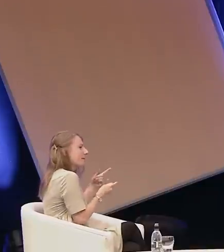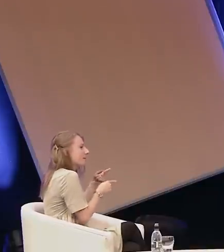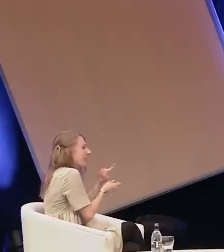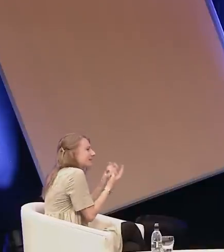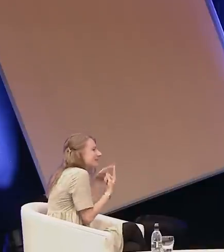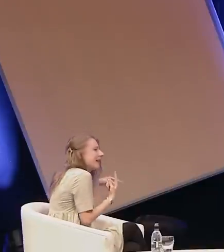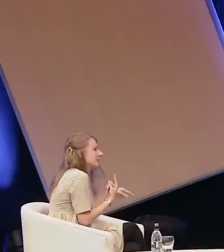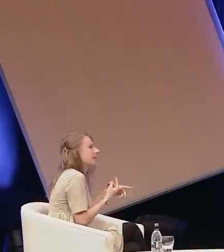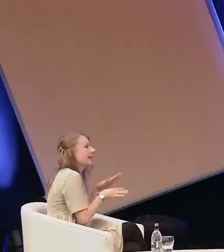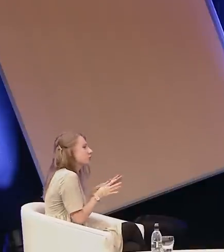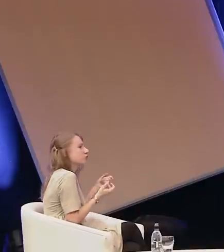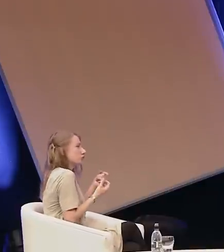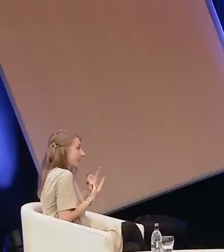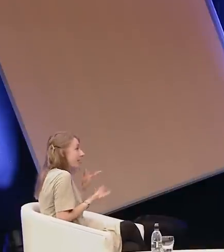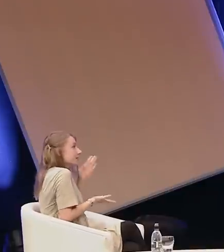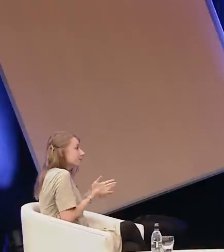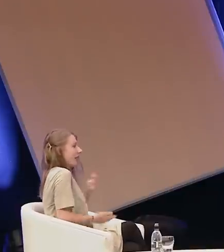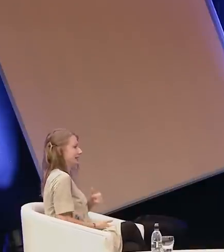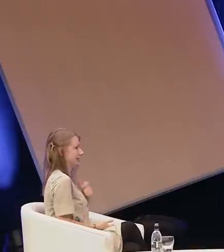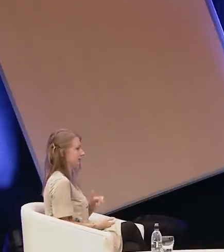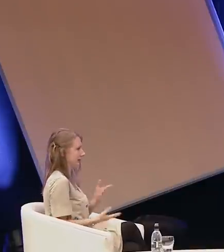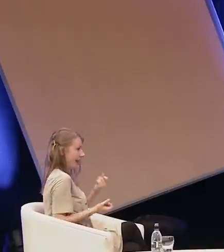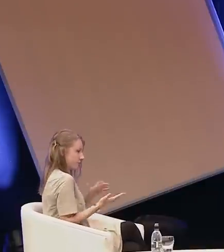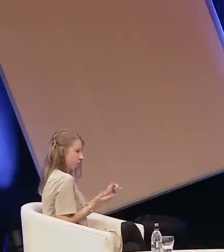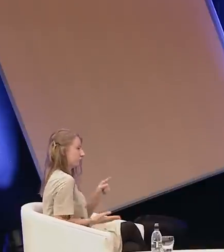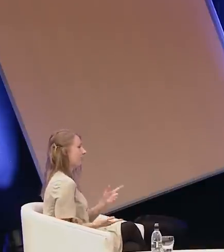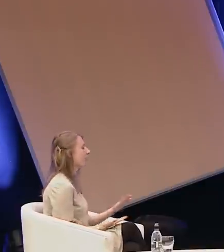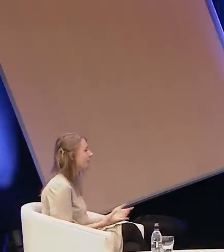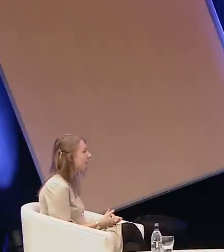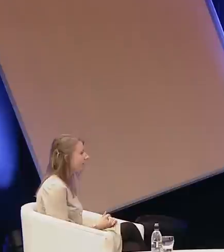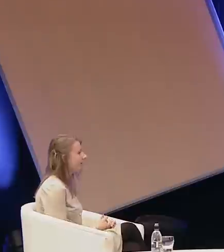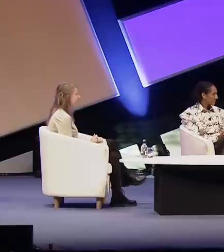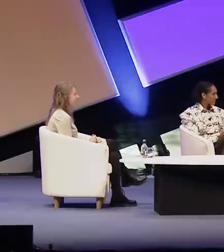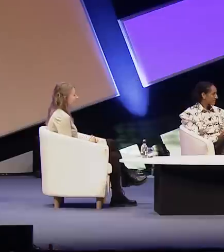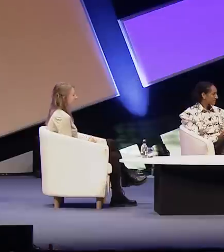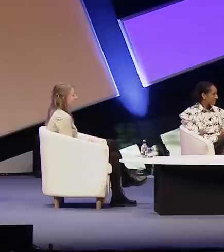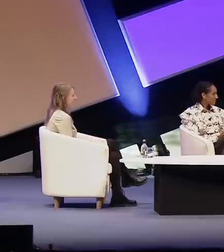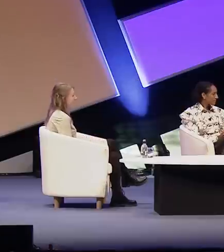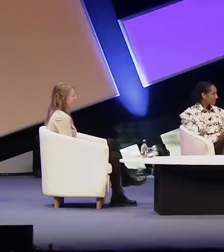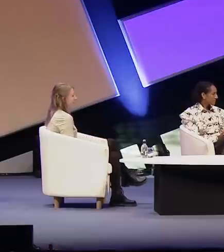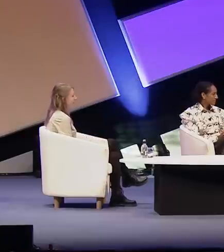realize that it is an identity and a culture.